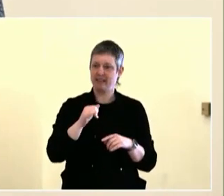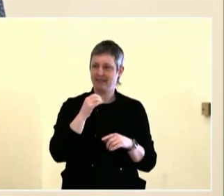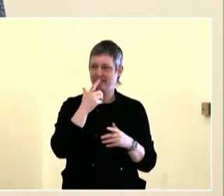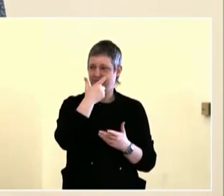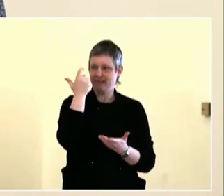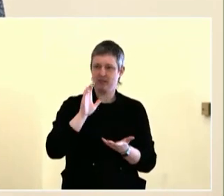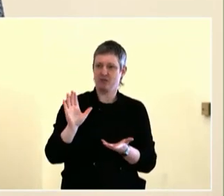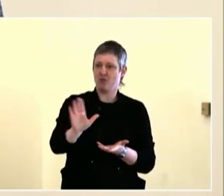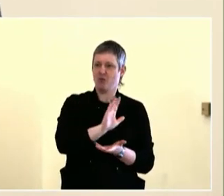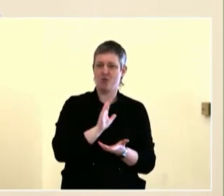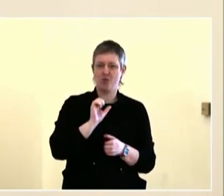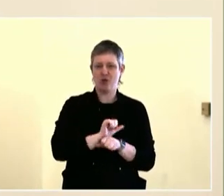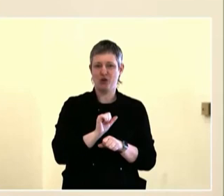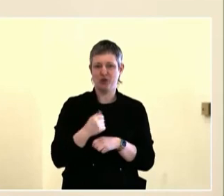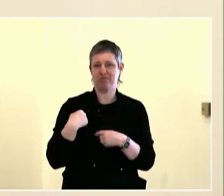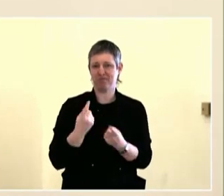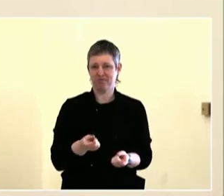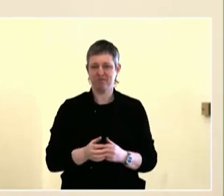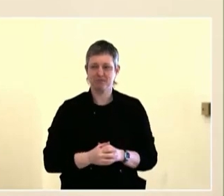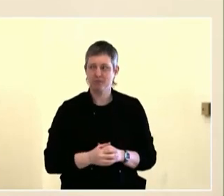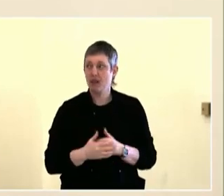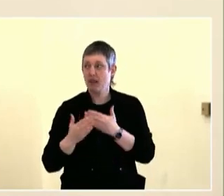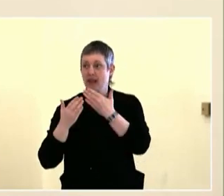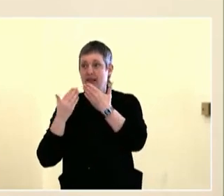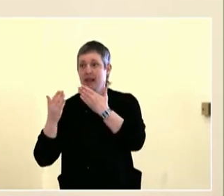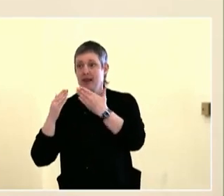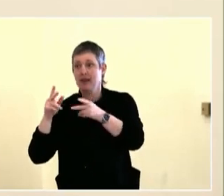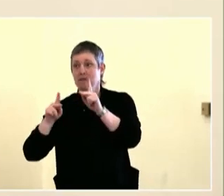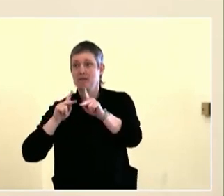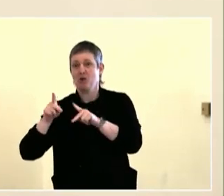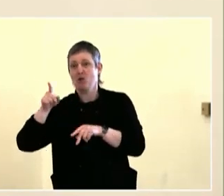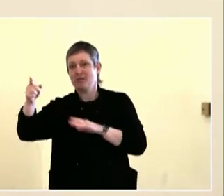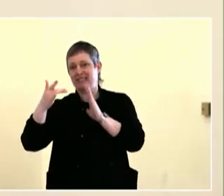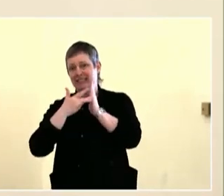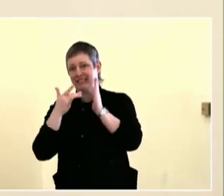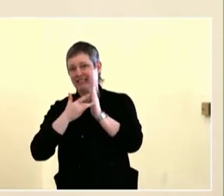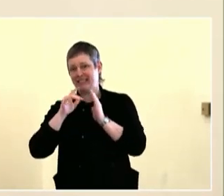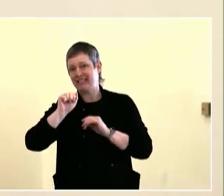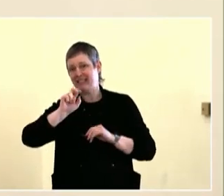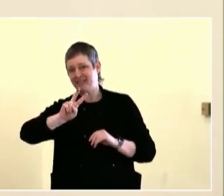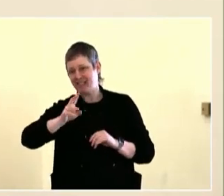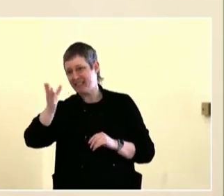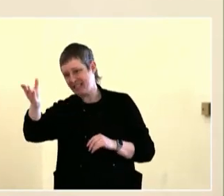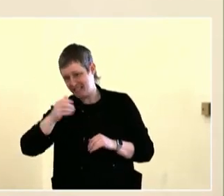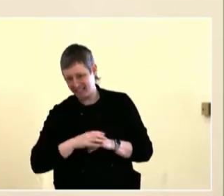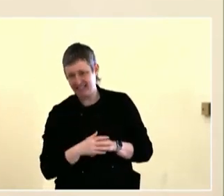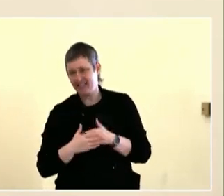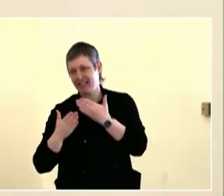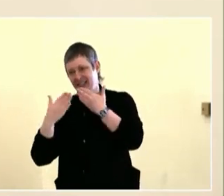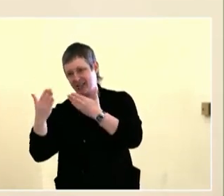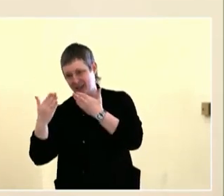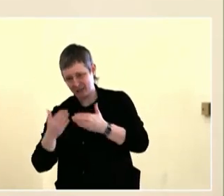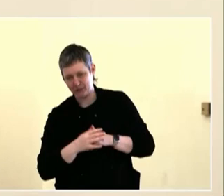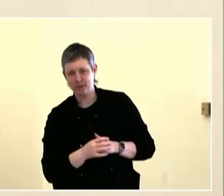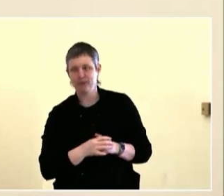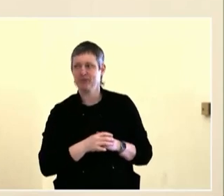I noticed that the values discussed in community development were almost exactly what we discussed here.